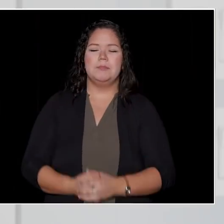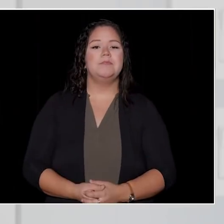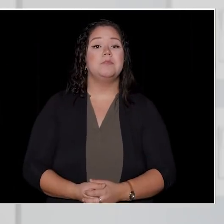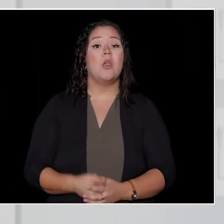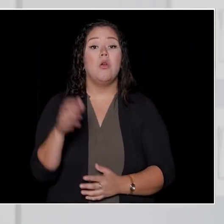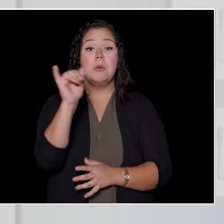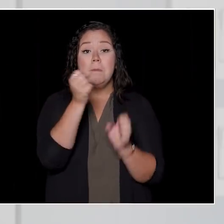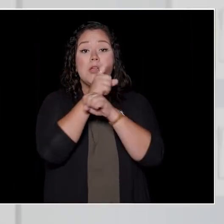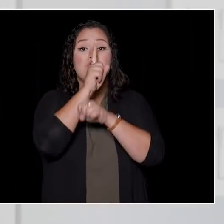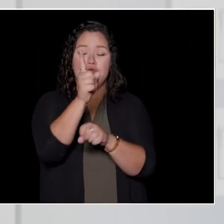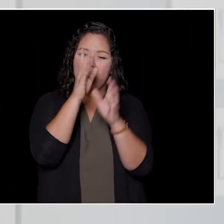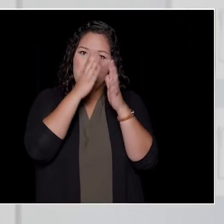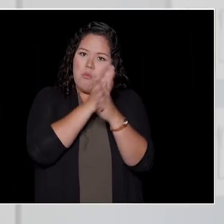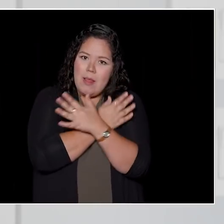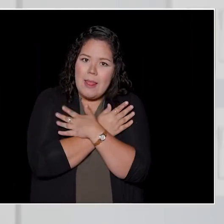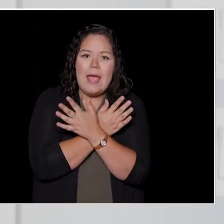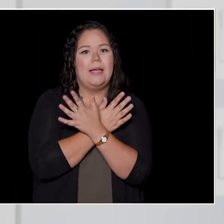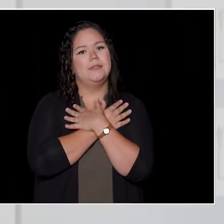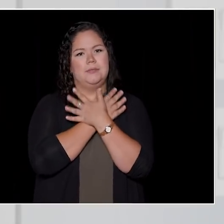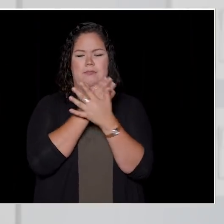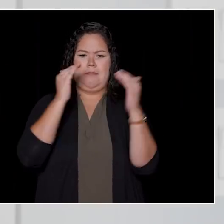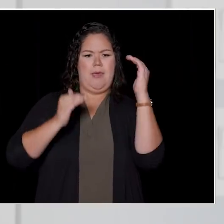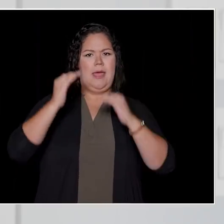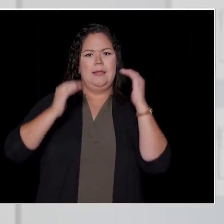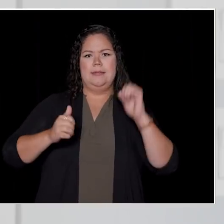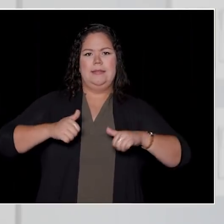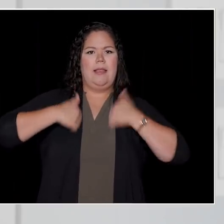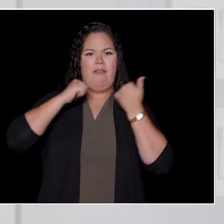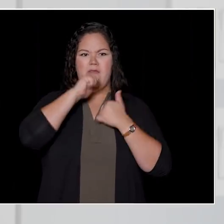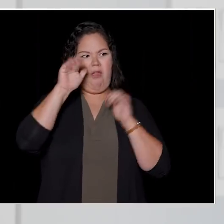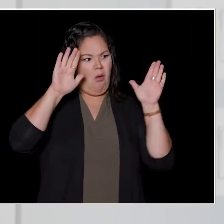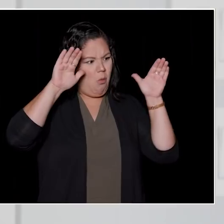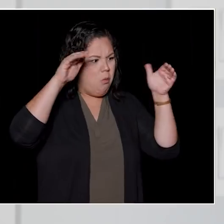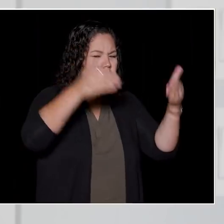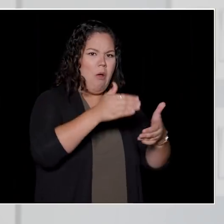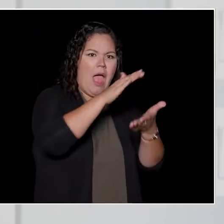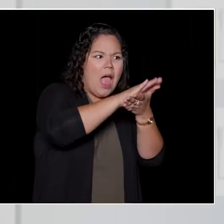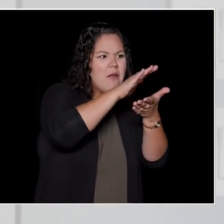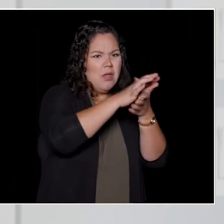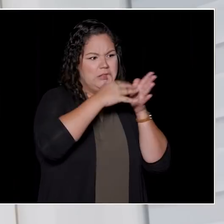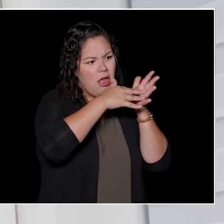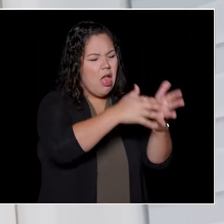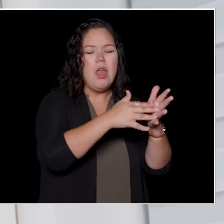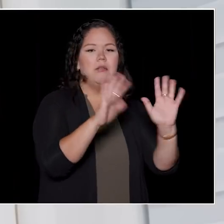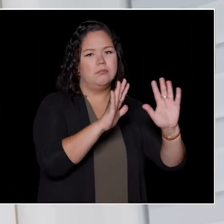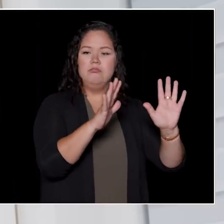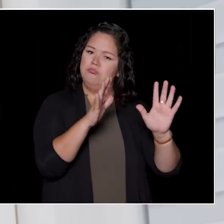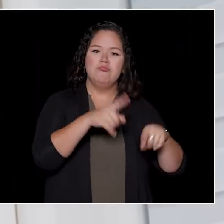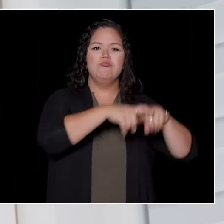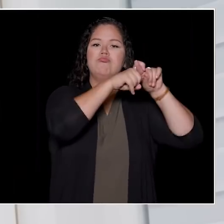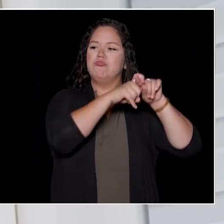and focus on establishing a balanced lifestyle rather than hyperfocusing on academics. My biggest advice will be